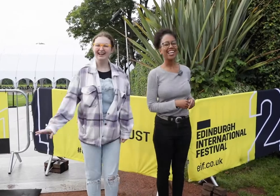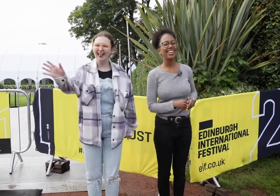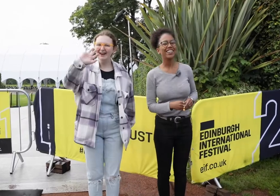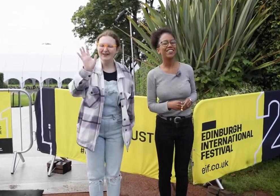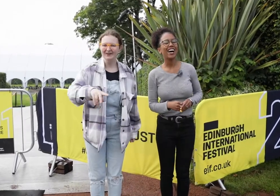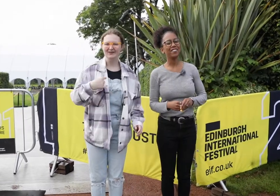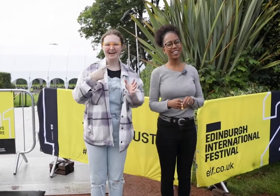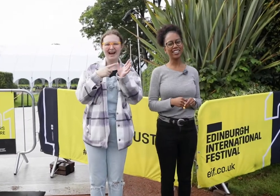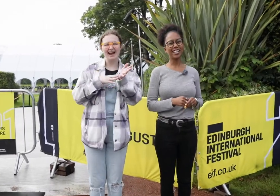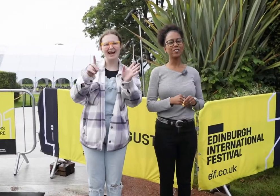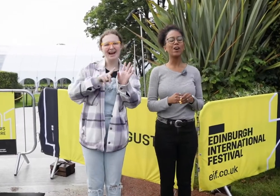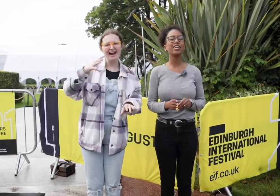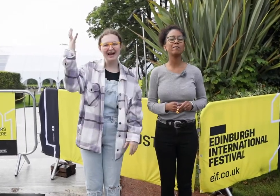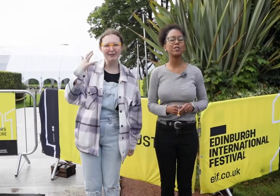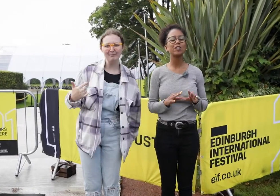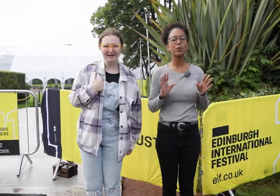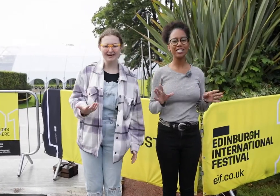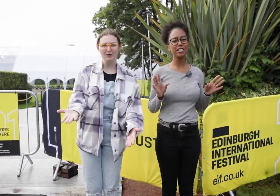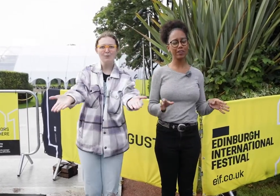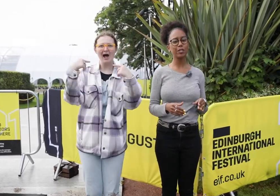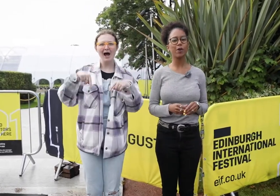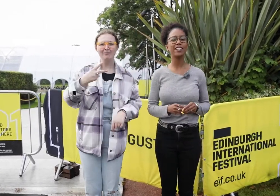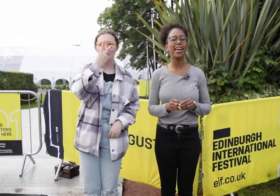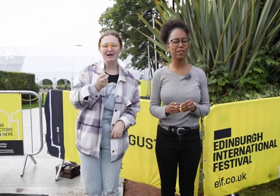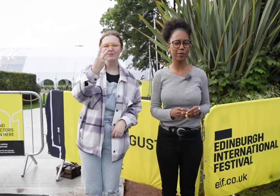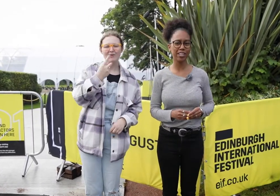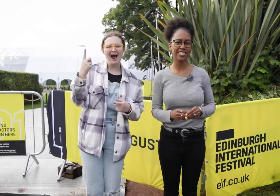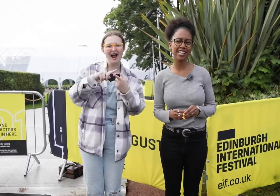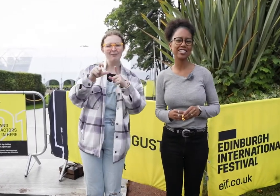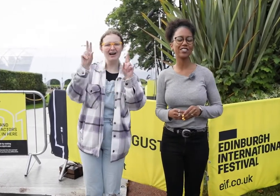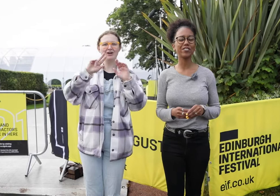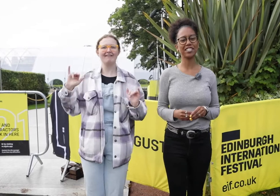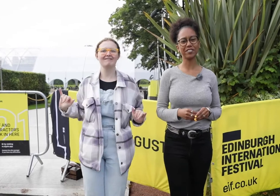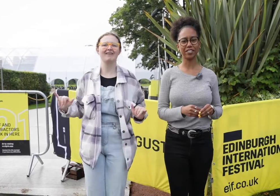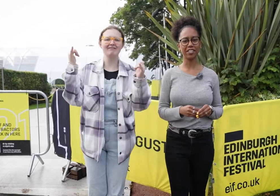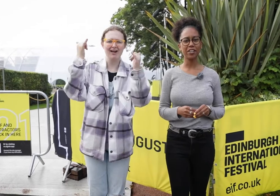Hello, I'm Inga and welcome to the 2021 Edinburgh International Festival.